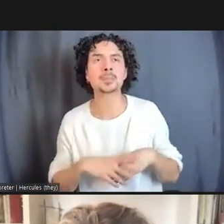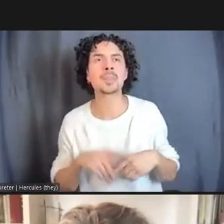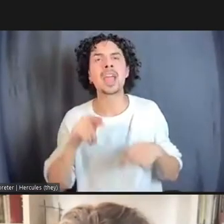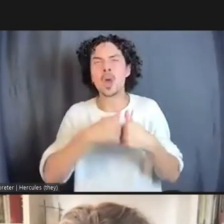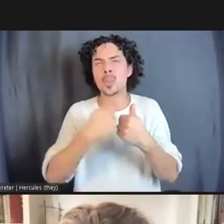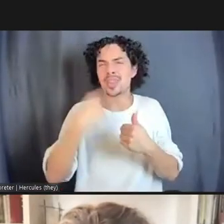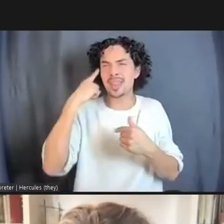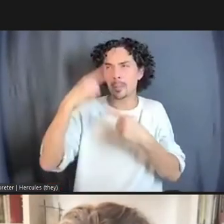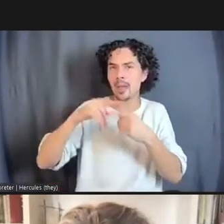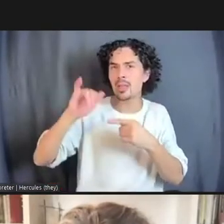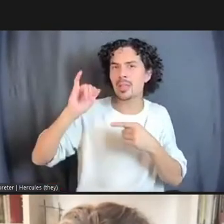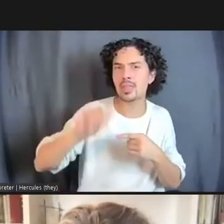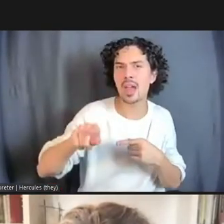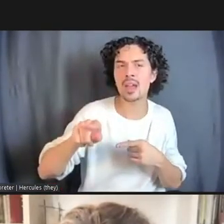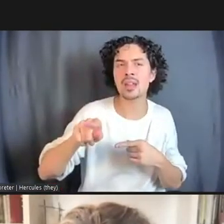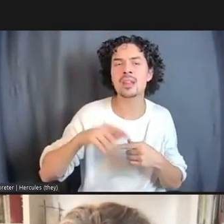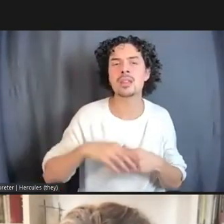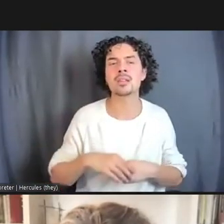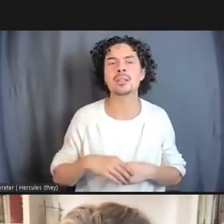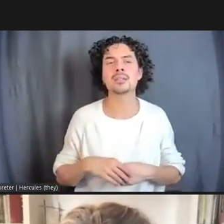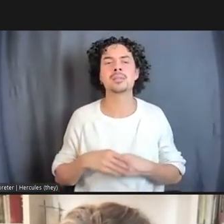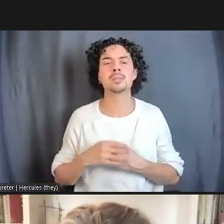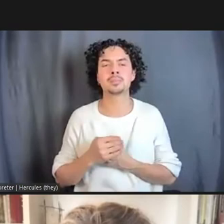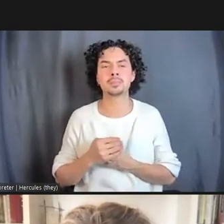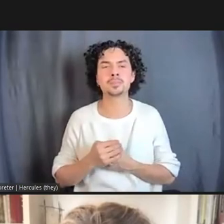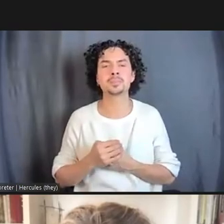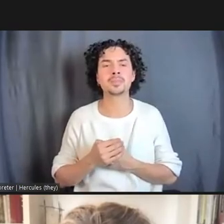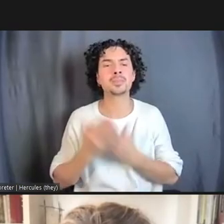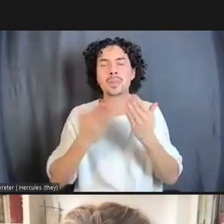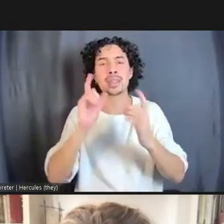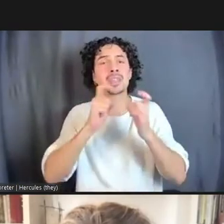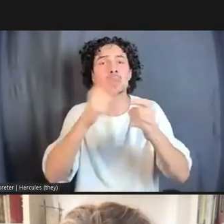Does that give you hope about how, perhaps, there is a bigger reawakening